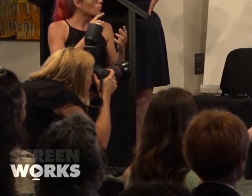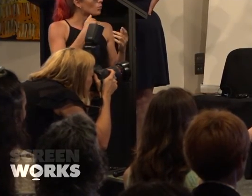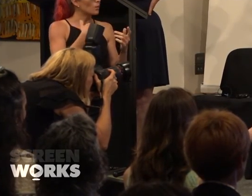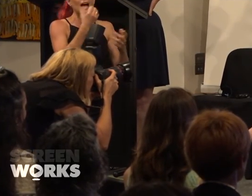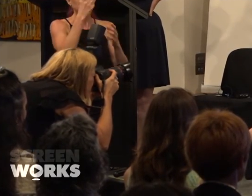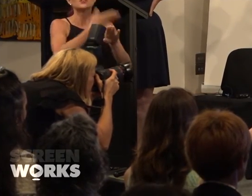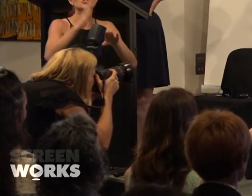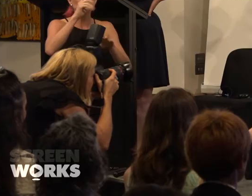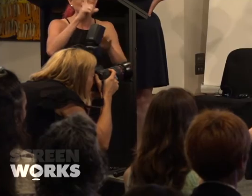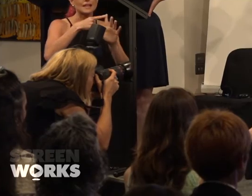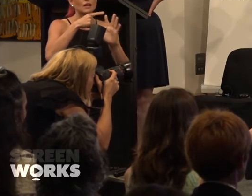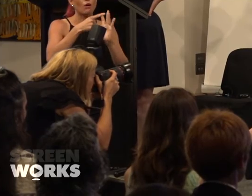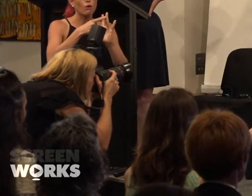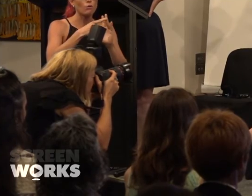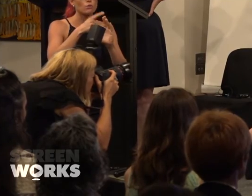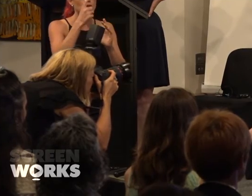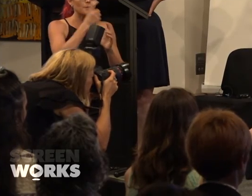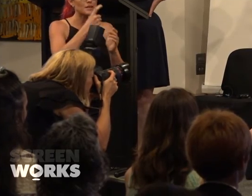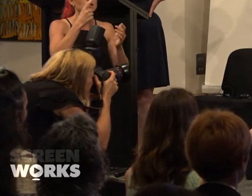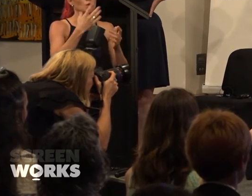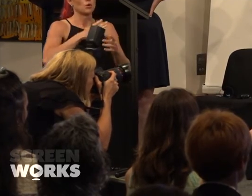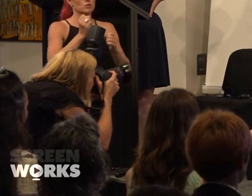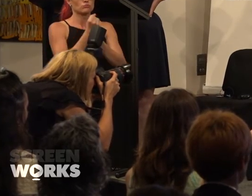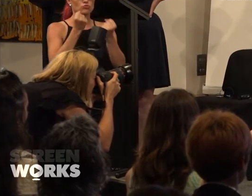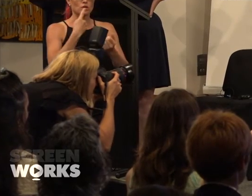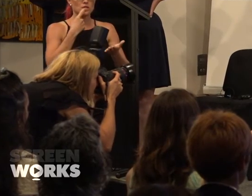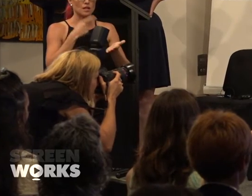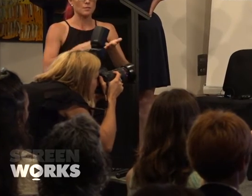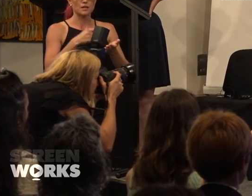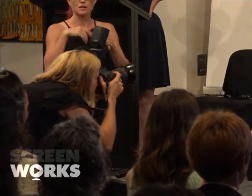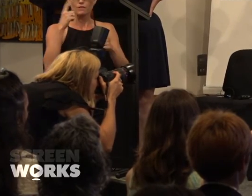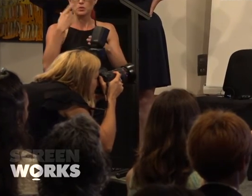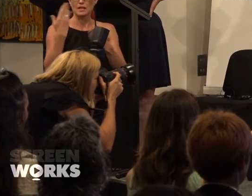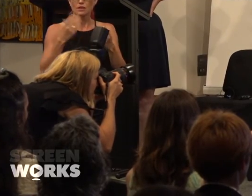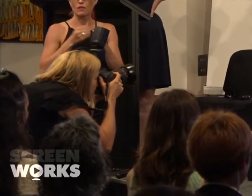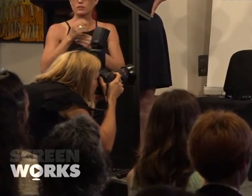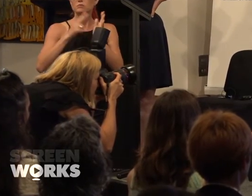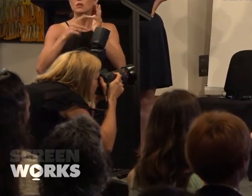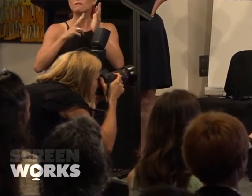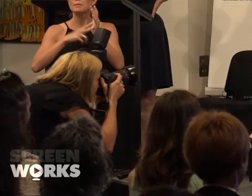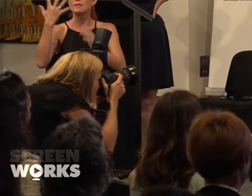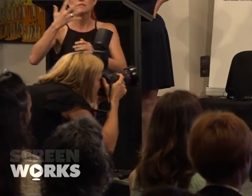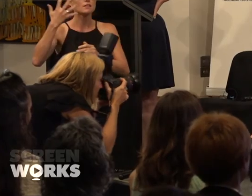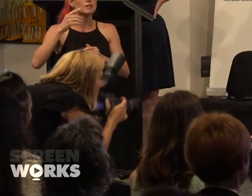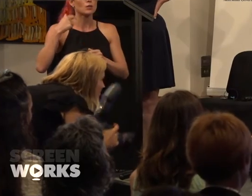come in, who wanted to make a strong statement on her first day in the office. So on November 15th, we had worked